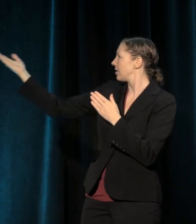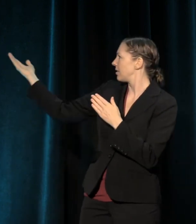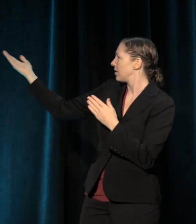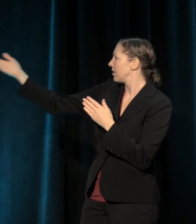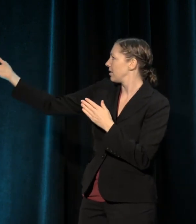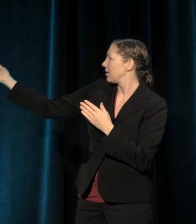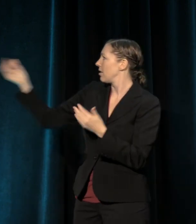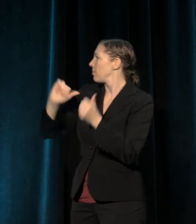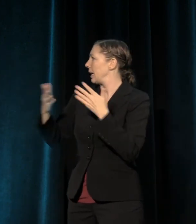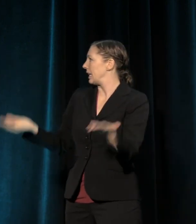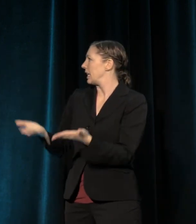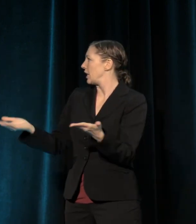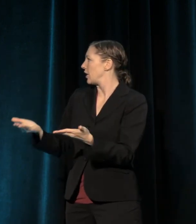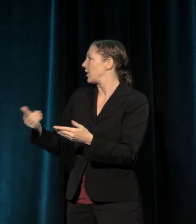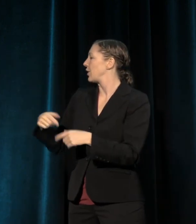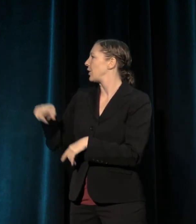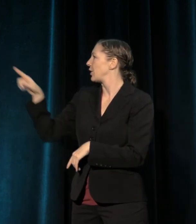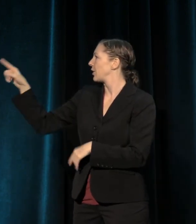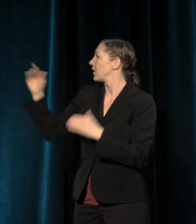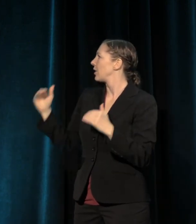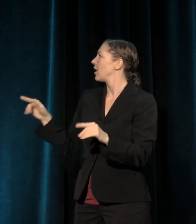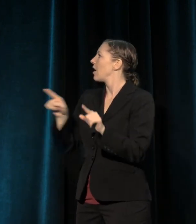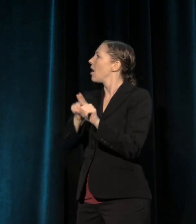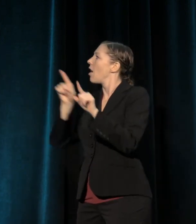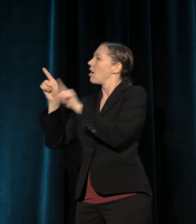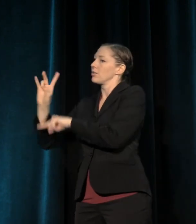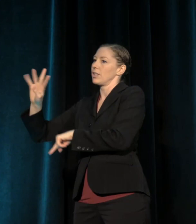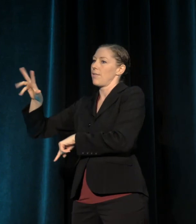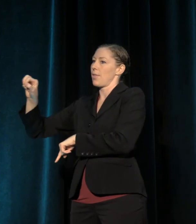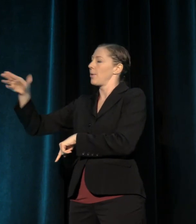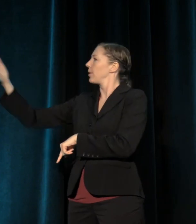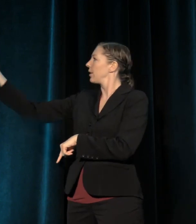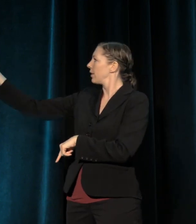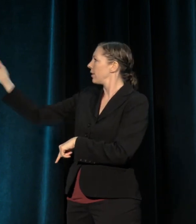and also at 7:30, Teatro Línea de Sombra's "Amarillo"